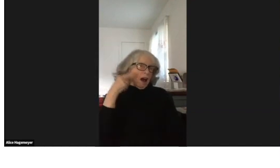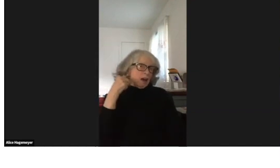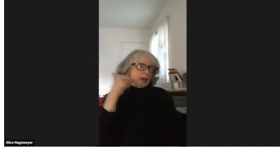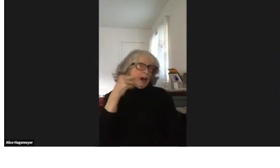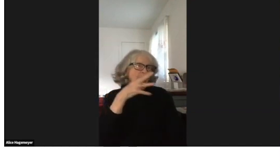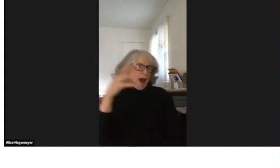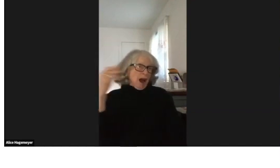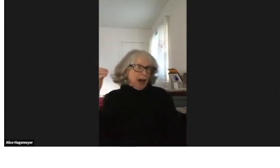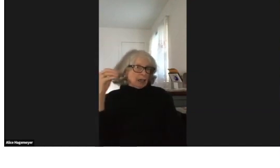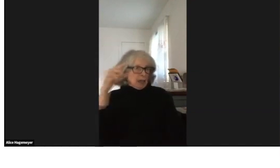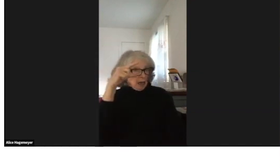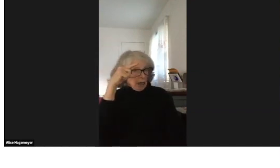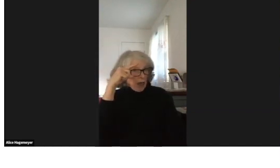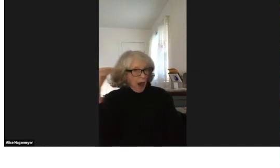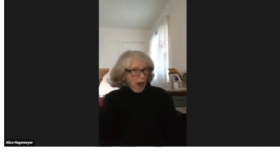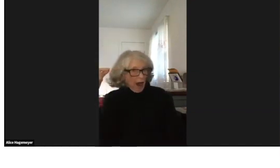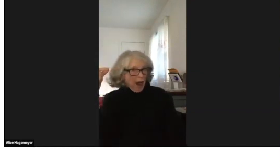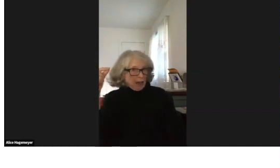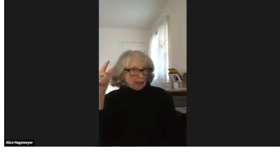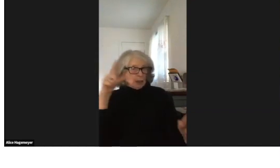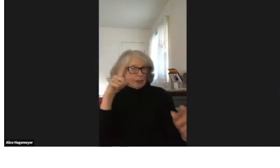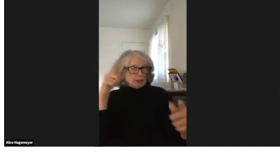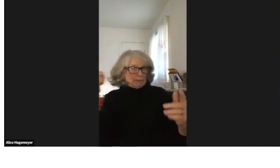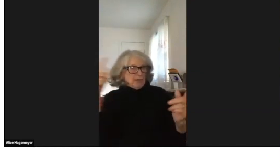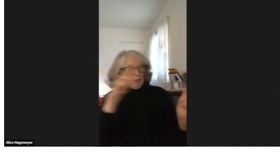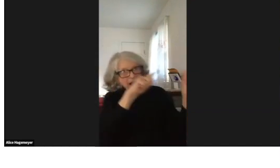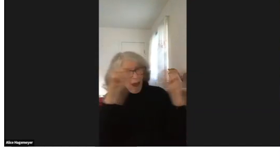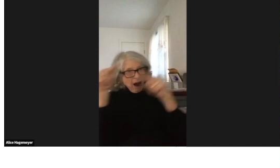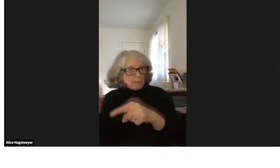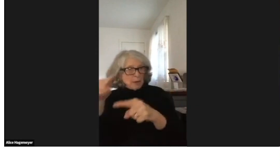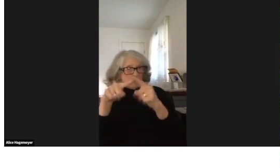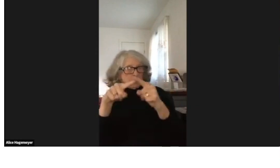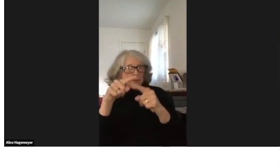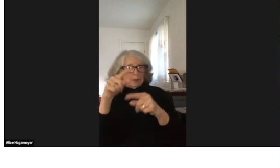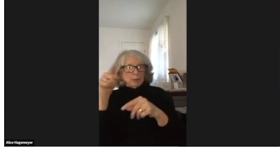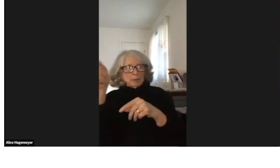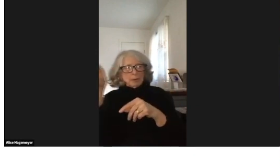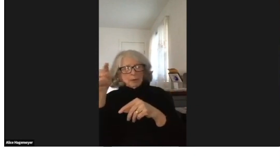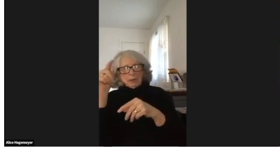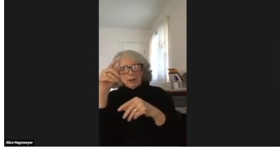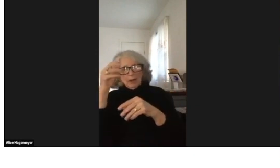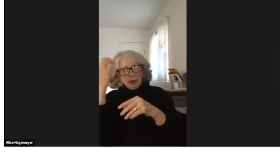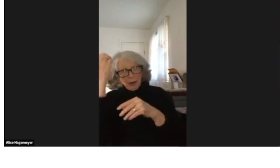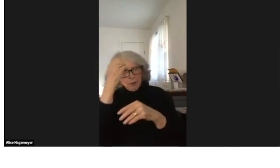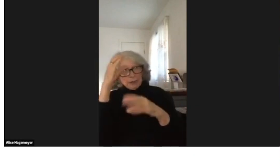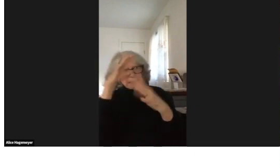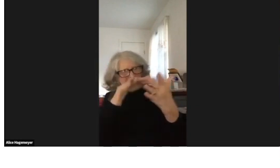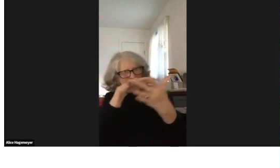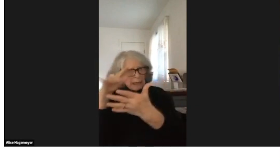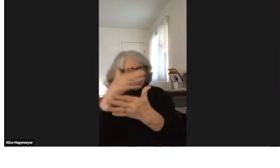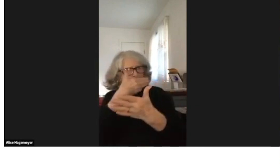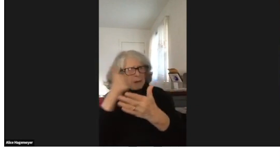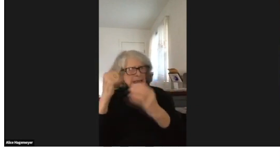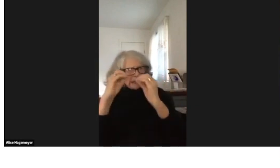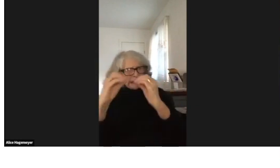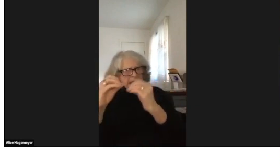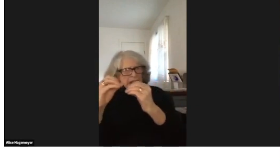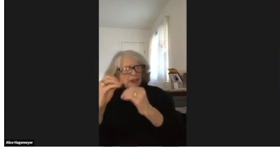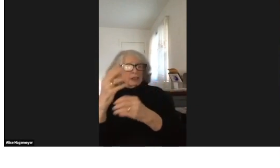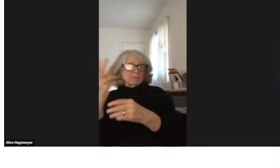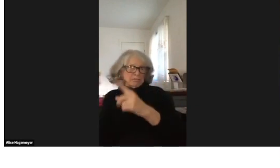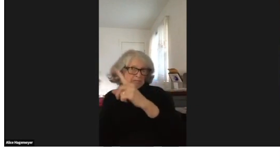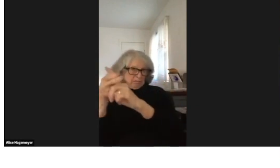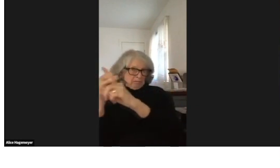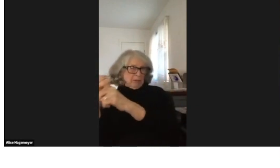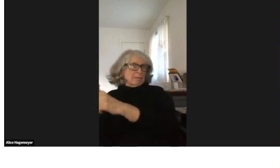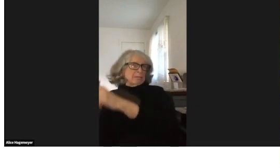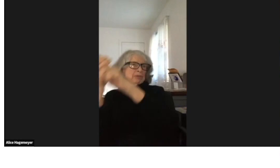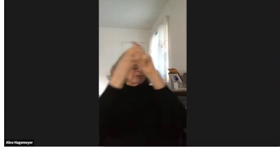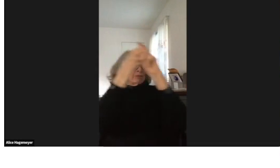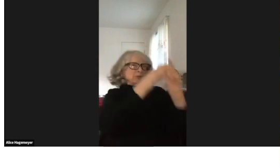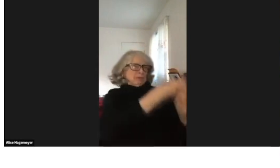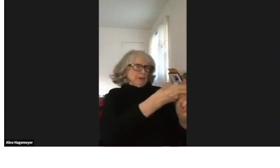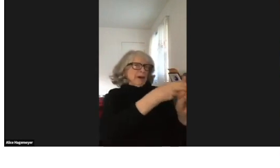Later, Clerk and Gallaudet went to Europe to study under l'Épée,